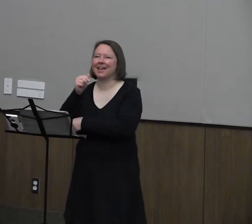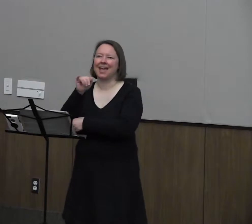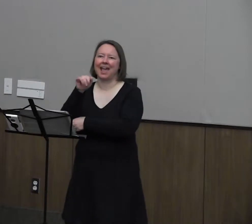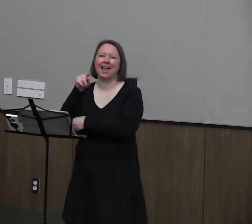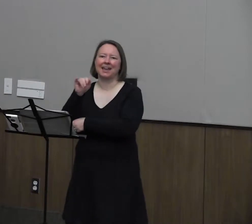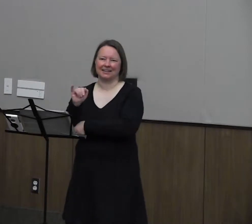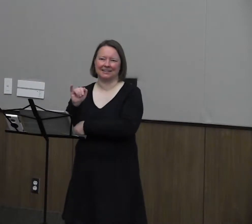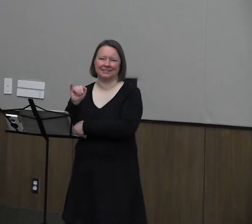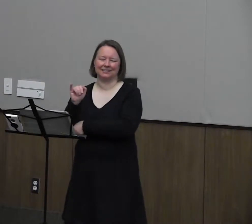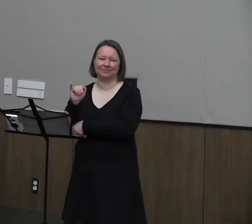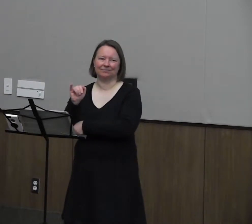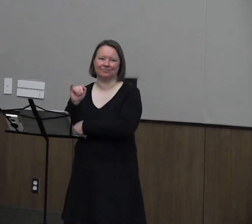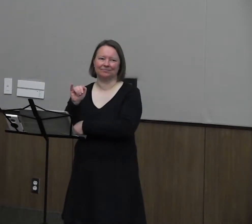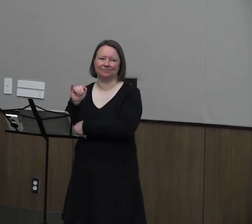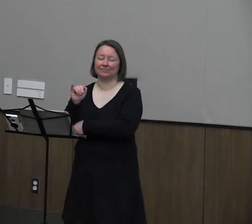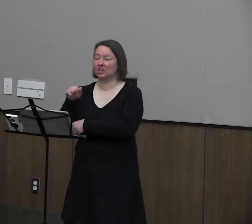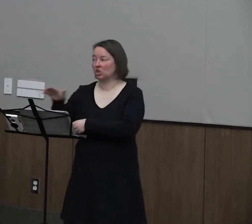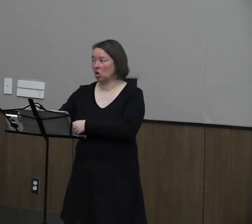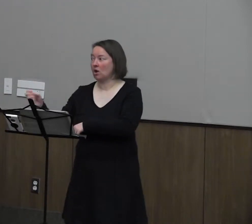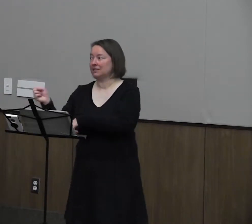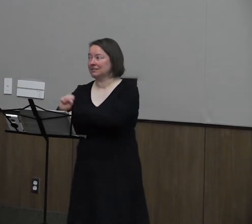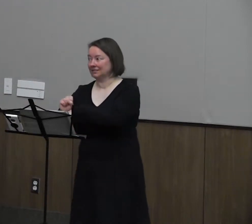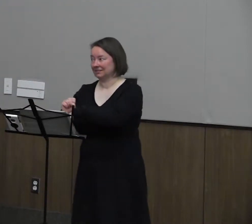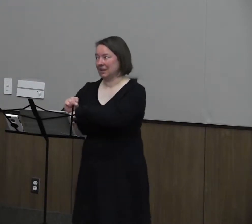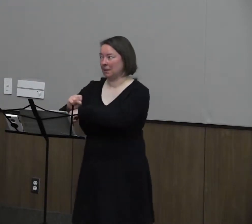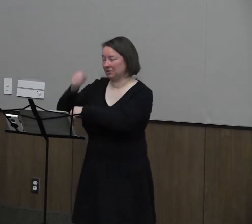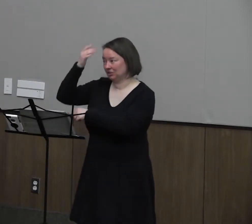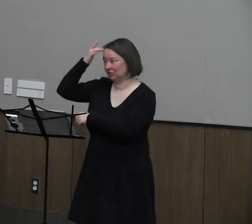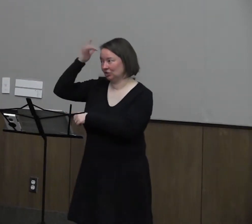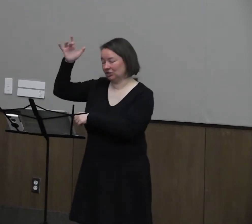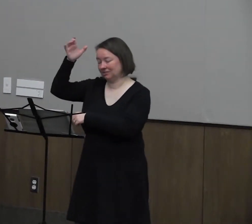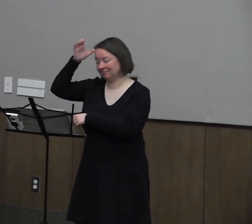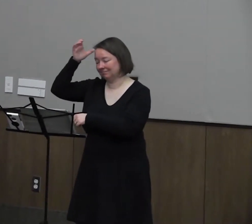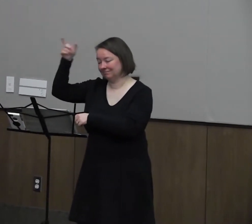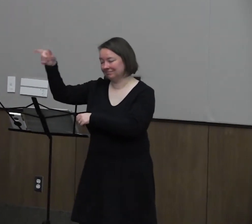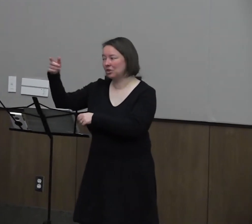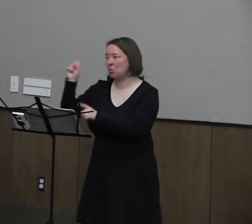And in your stable genius, you went to Haiti, right?